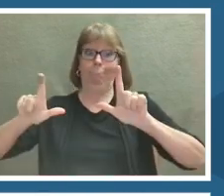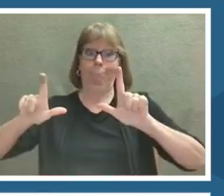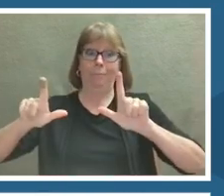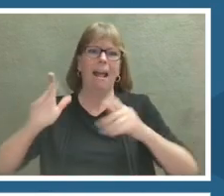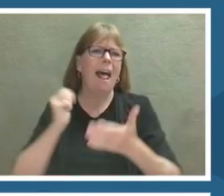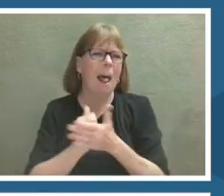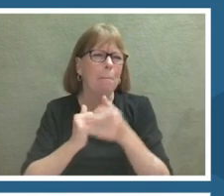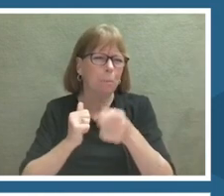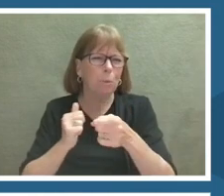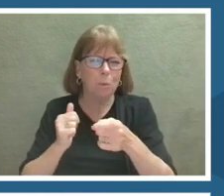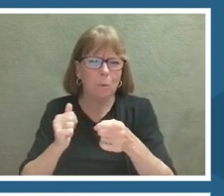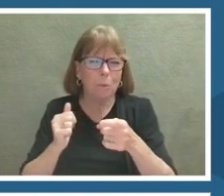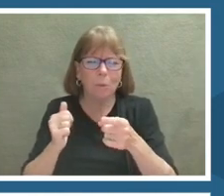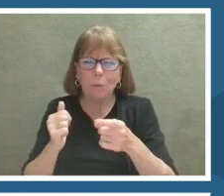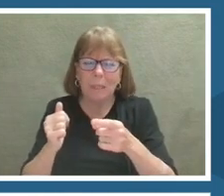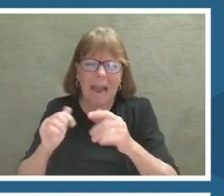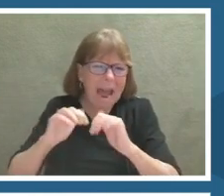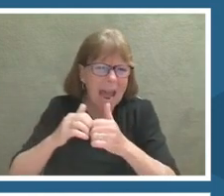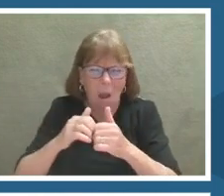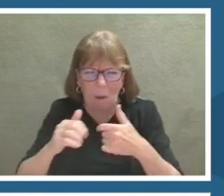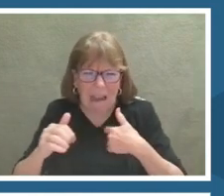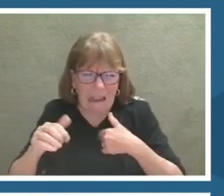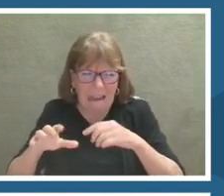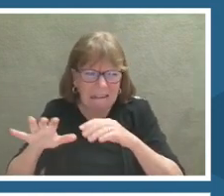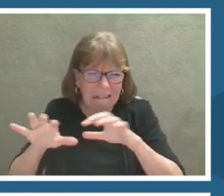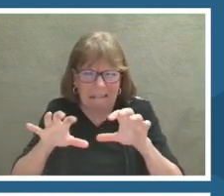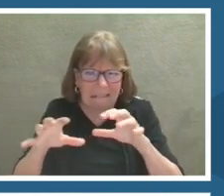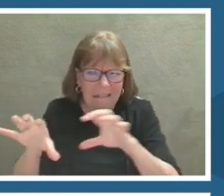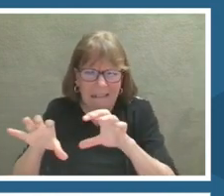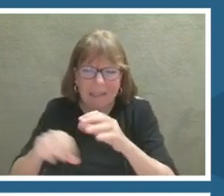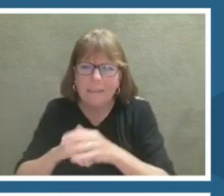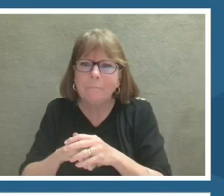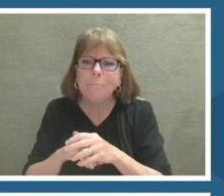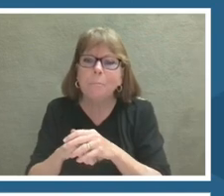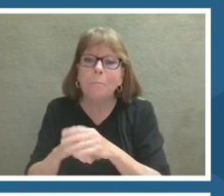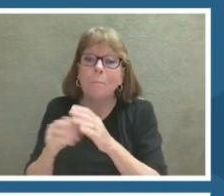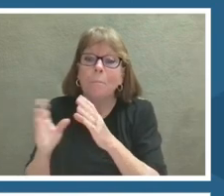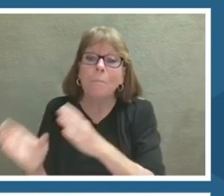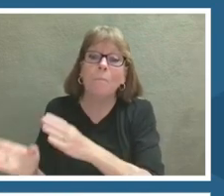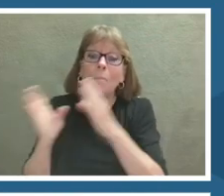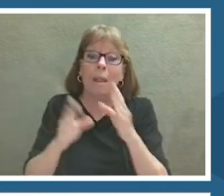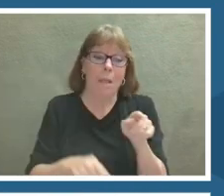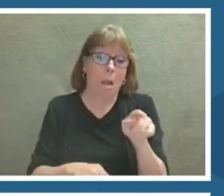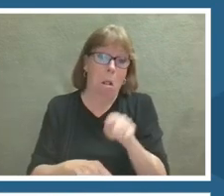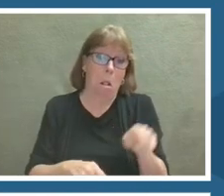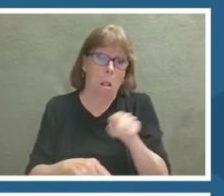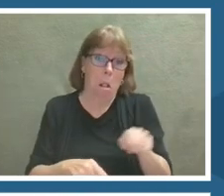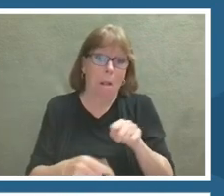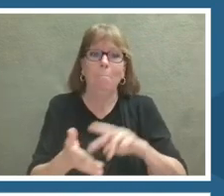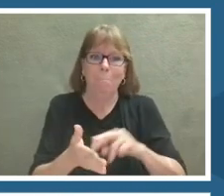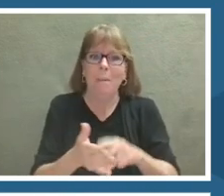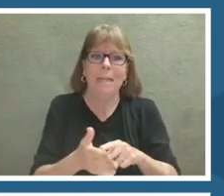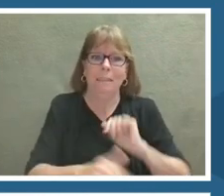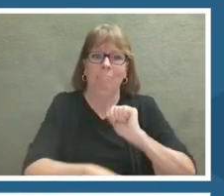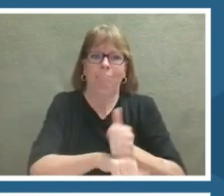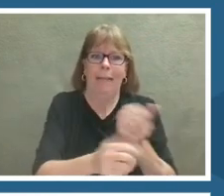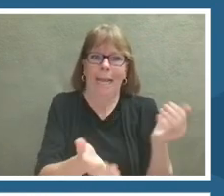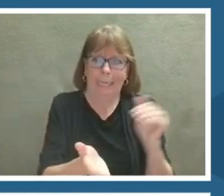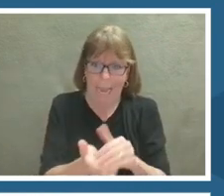In the bottom right of the slider menu, it will reset all of the nozzles and sliders and in the bottom left, you will go back home.